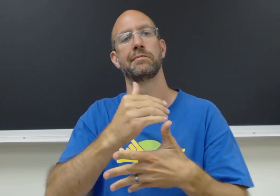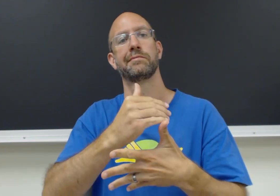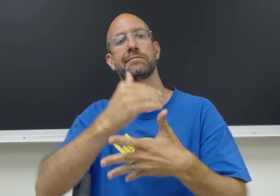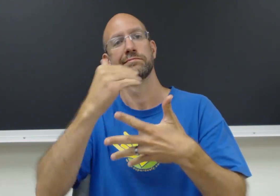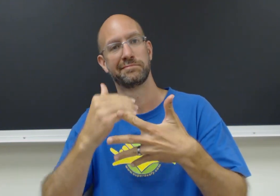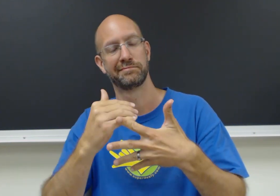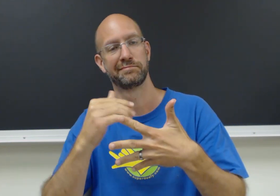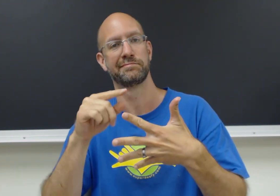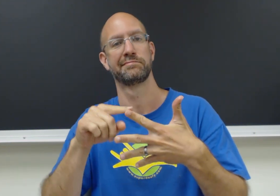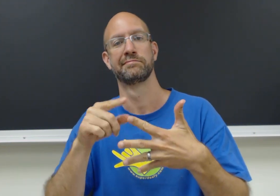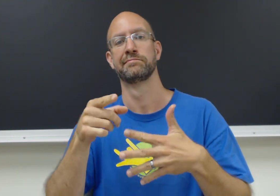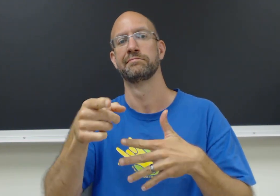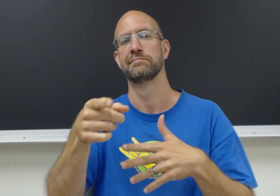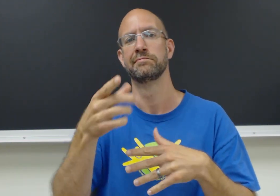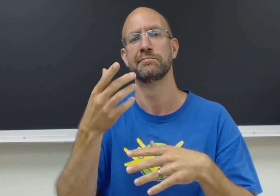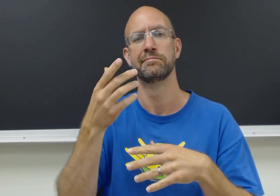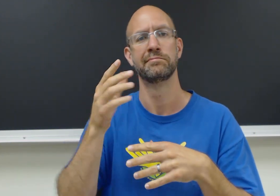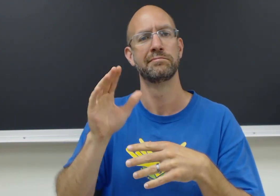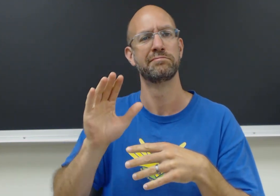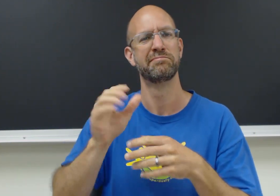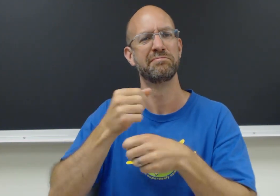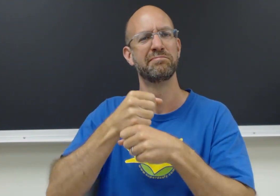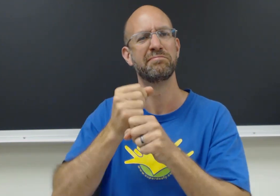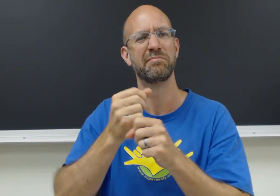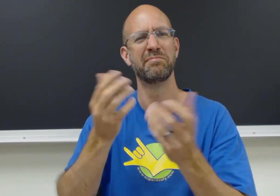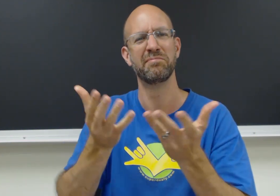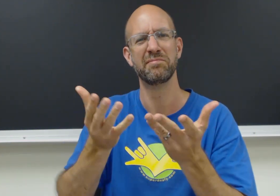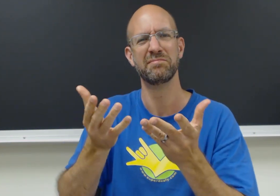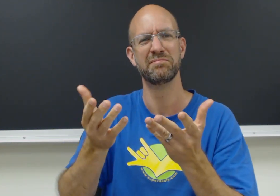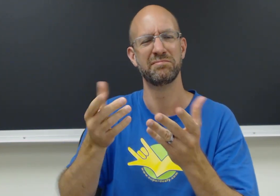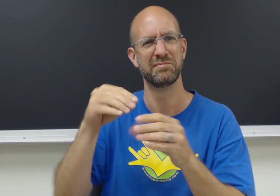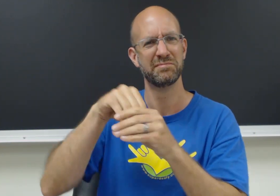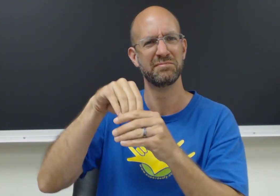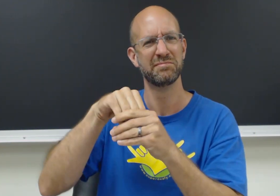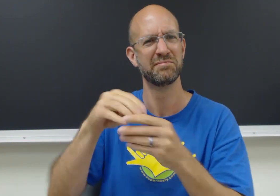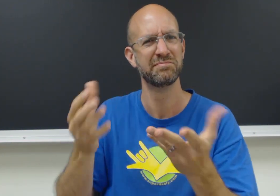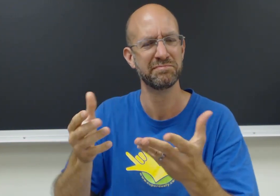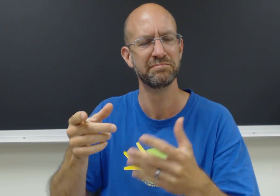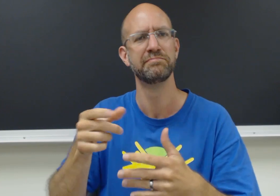Then secondly, tell what material it is made of.